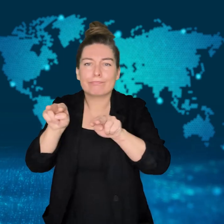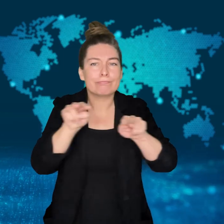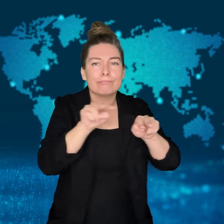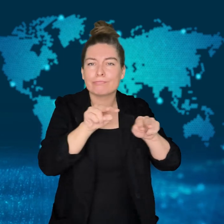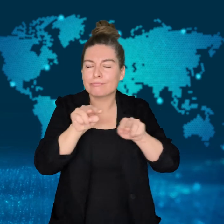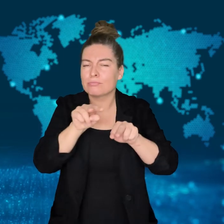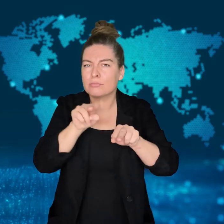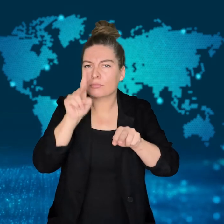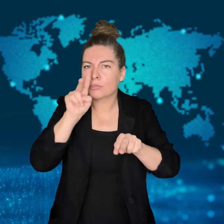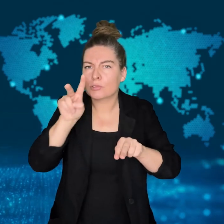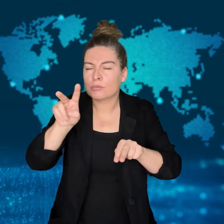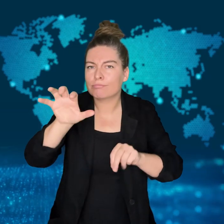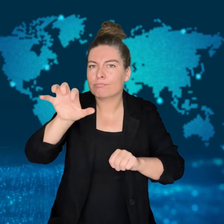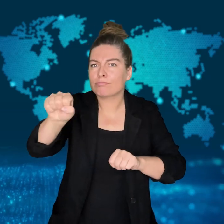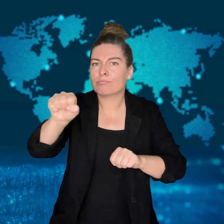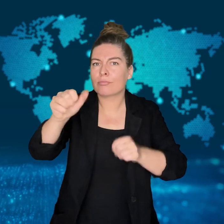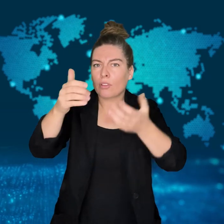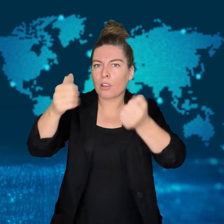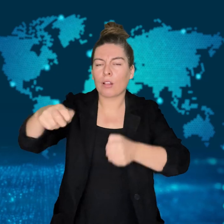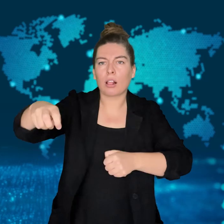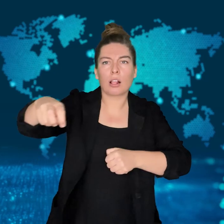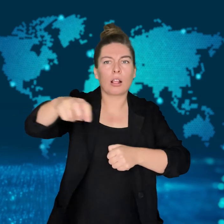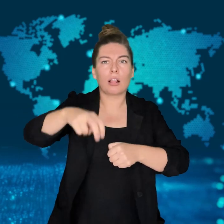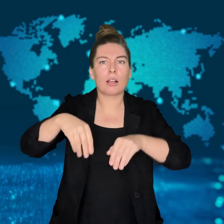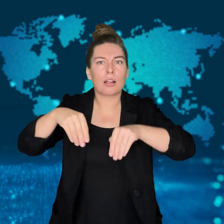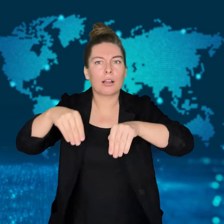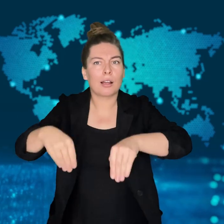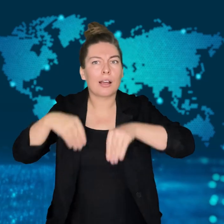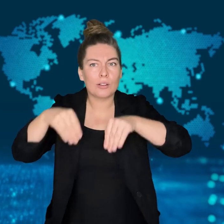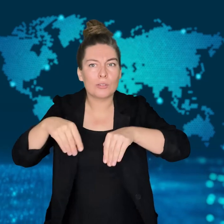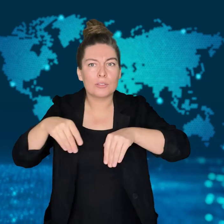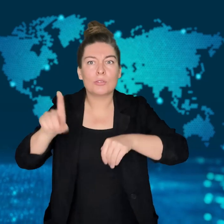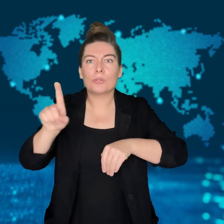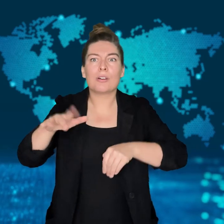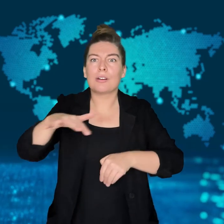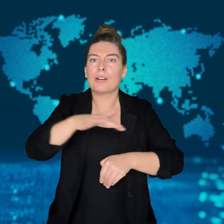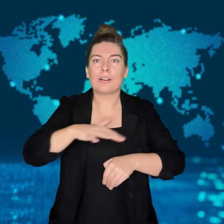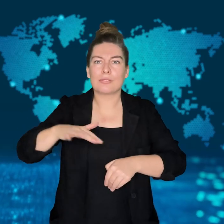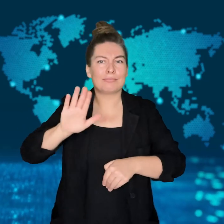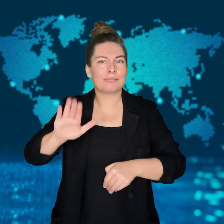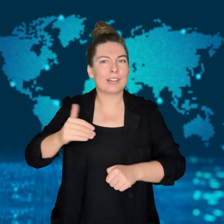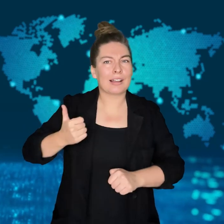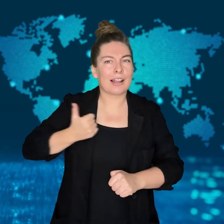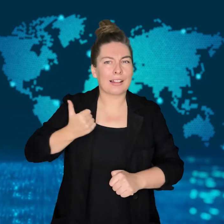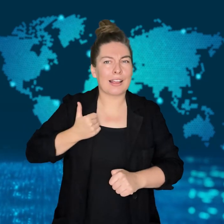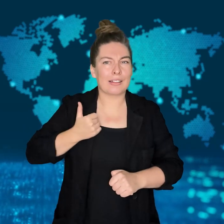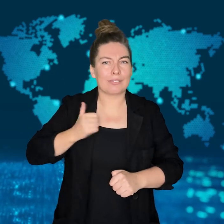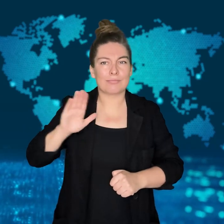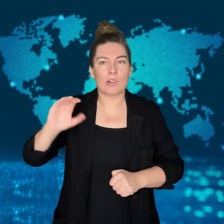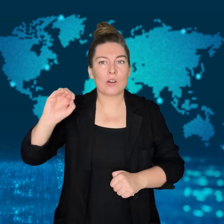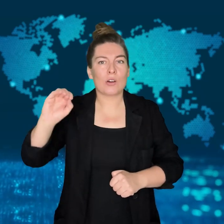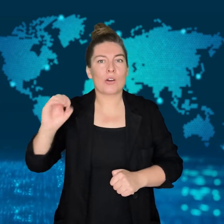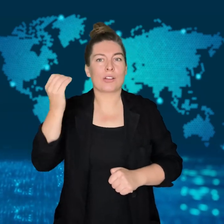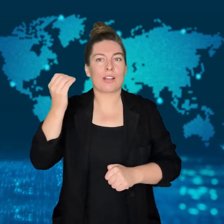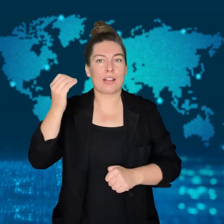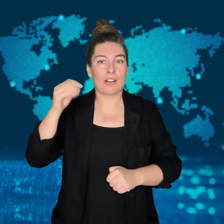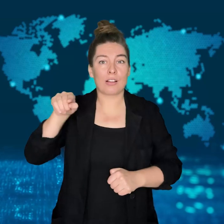the team struggled to find the missing kangaroo.